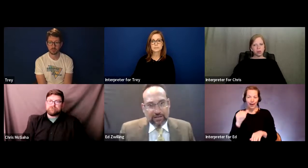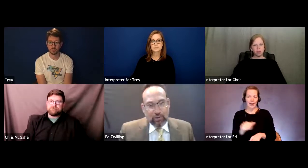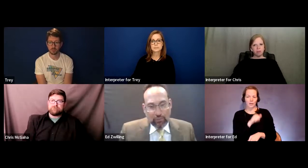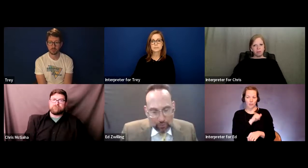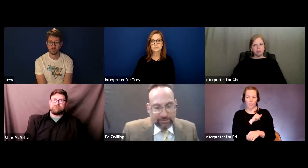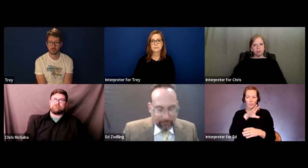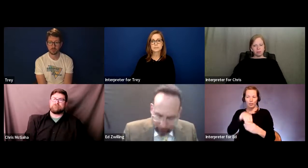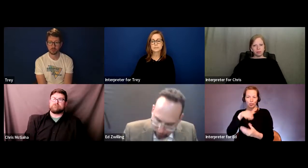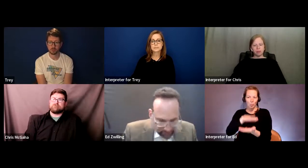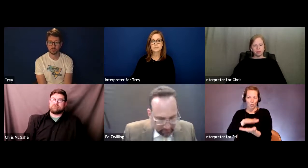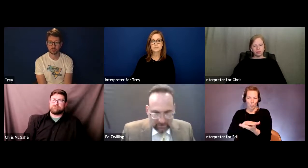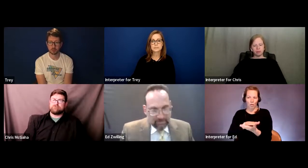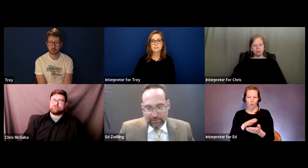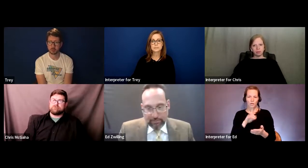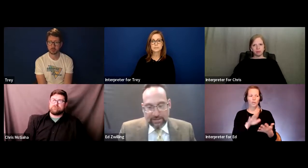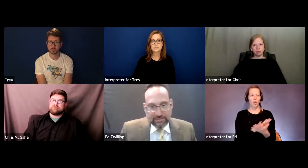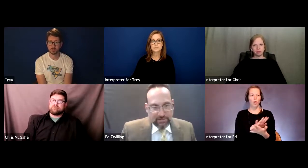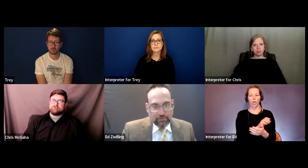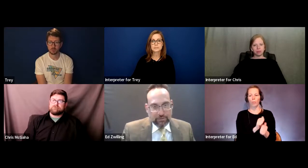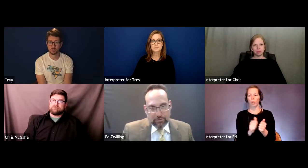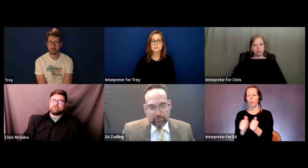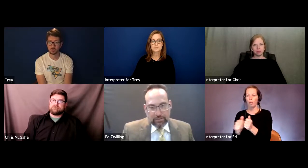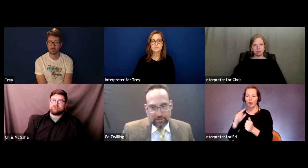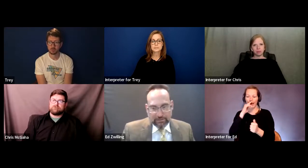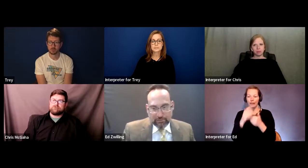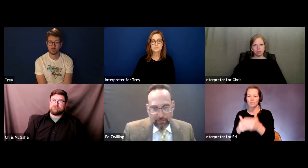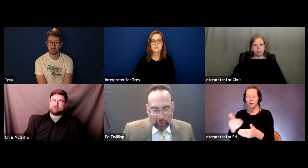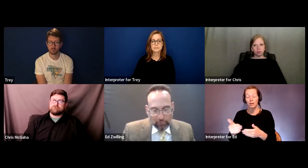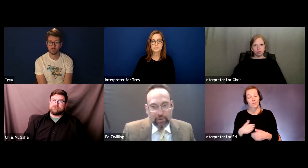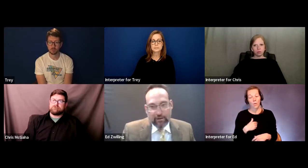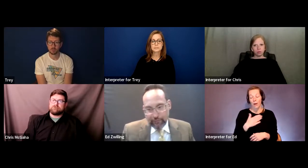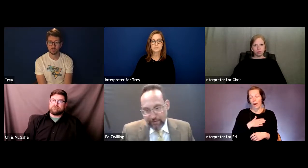So that's why I really, really believe that the best thing you can do is be well prepared